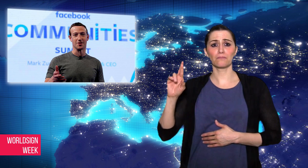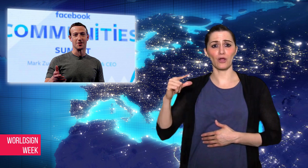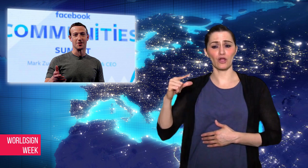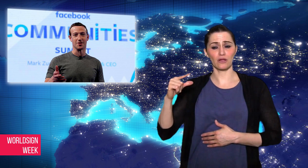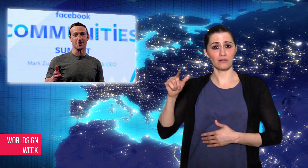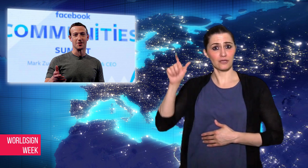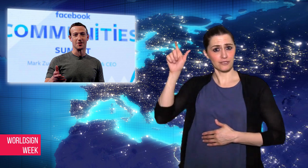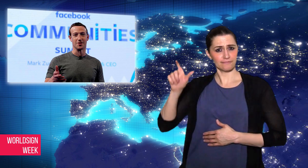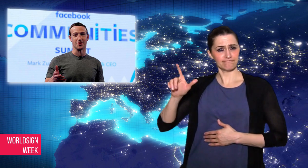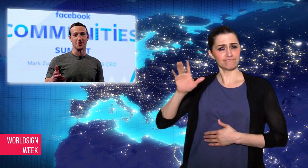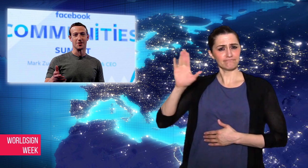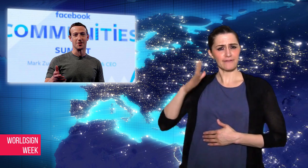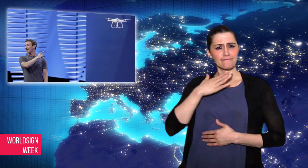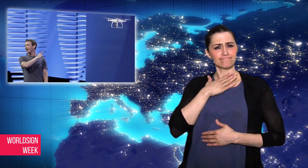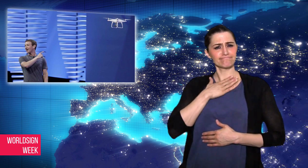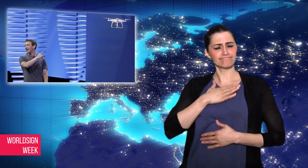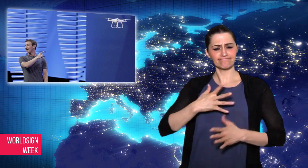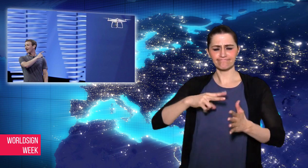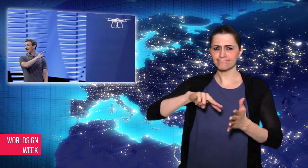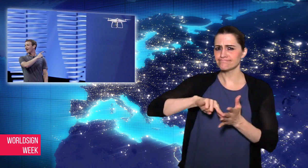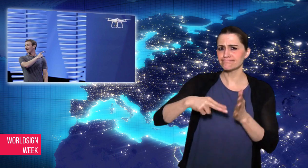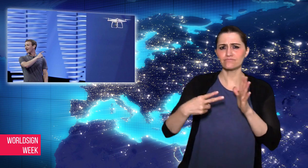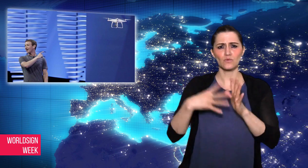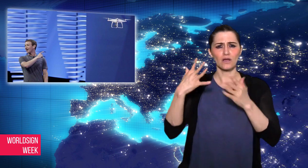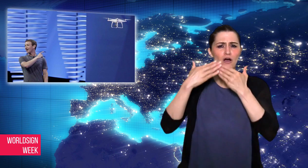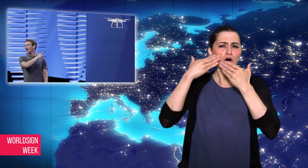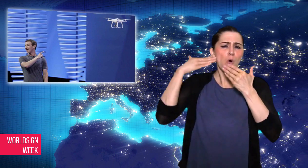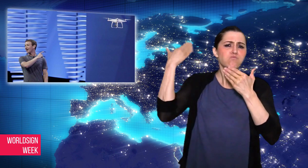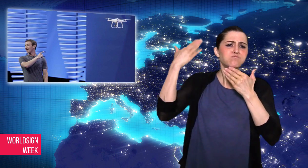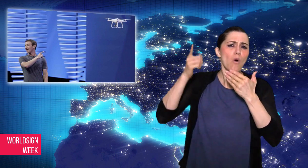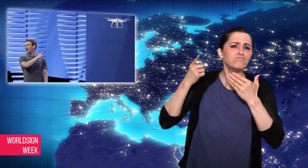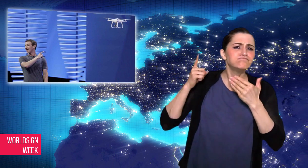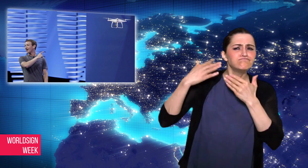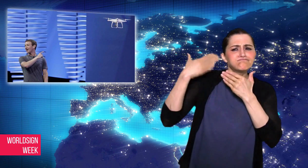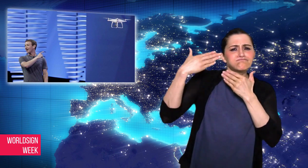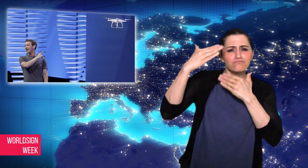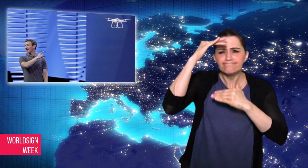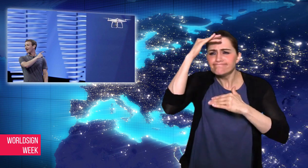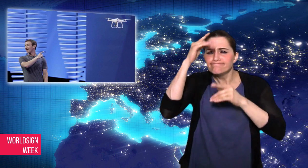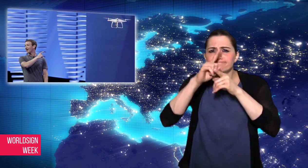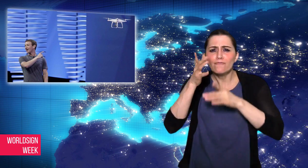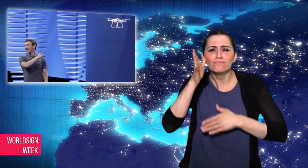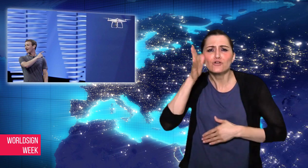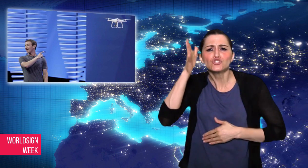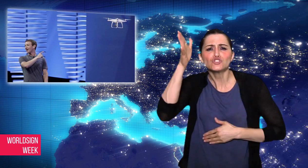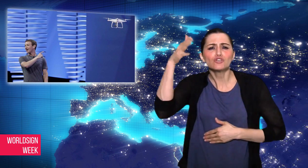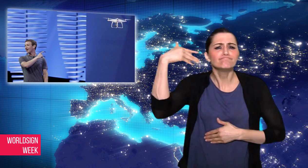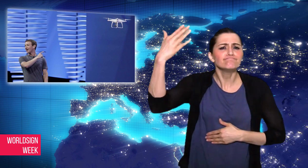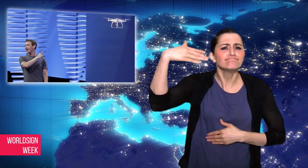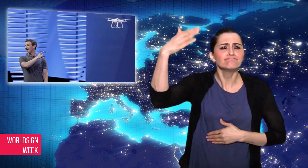access to 4 billion people around the